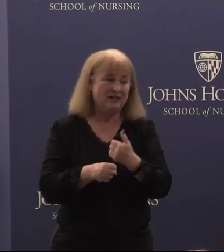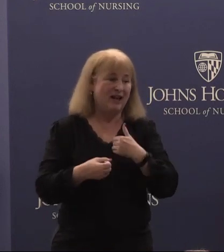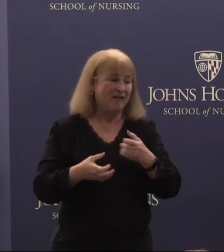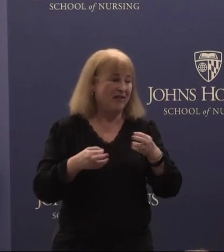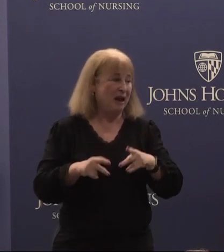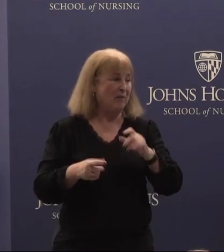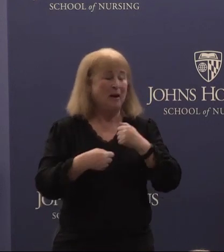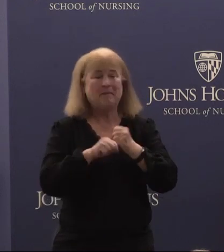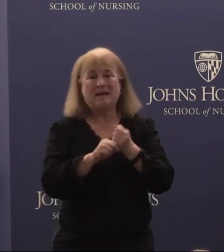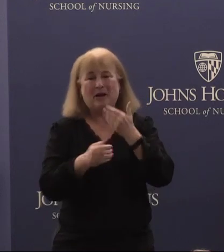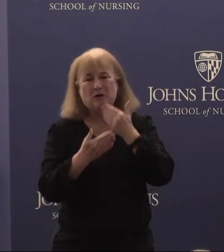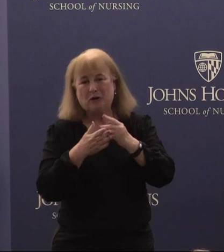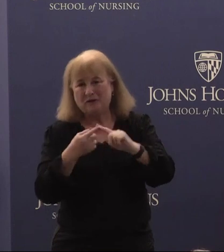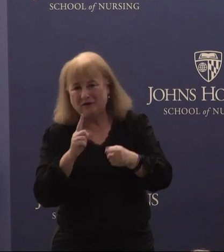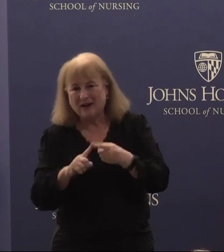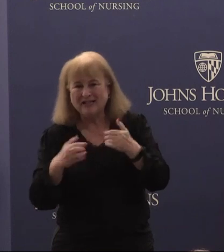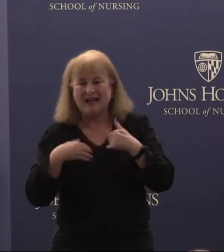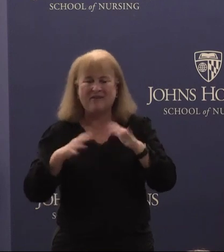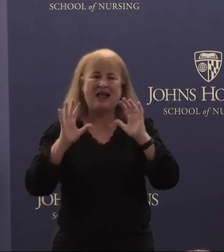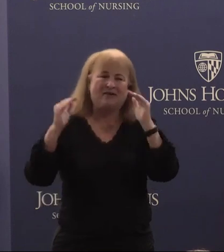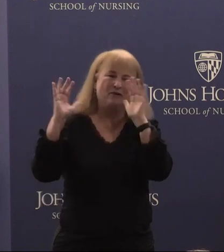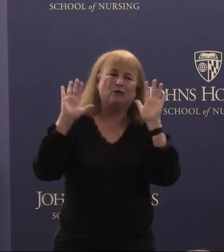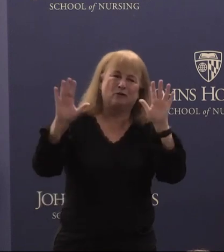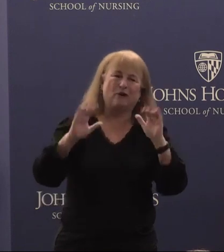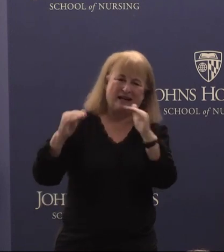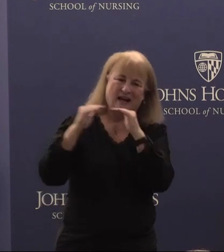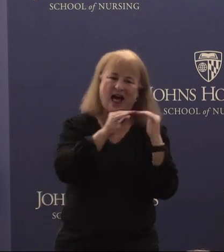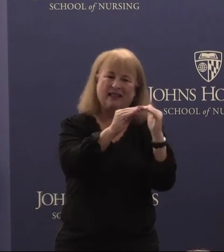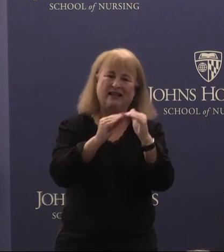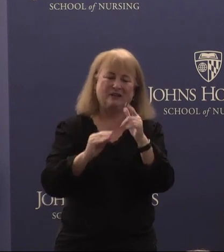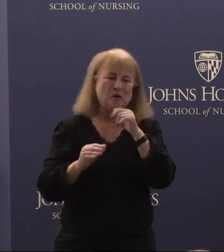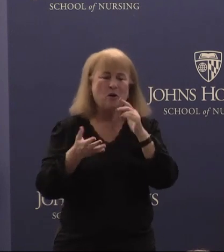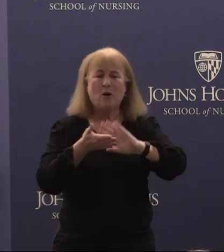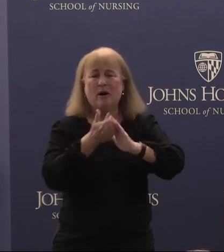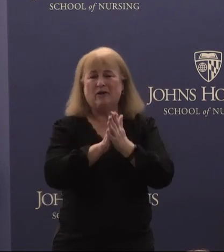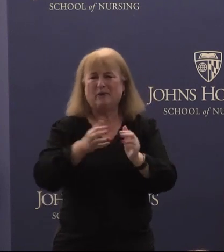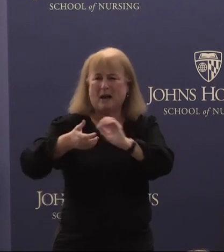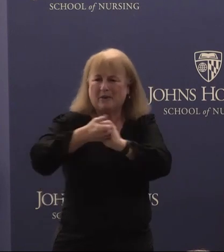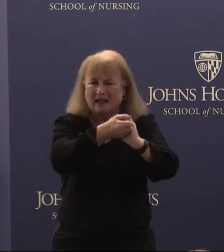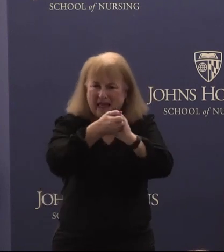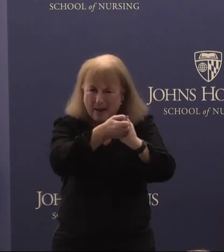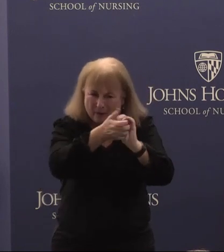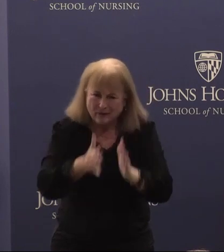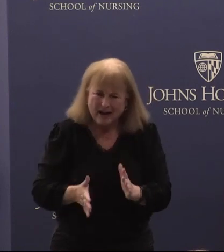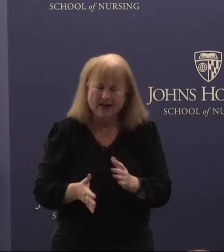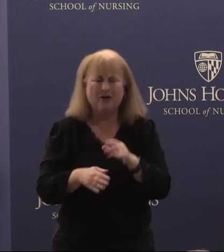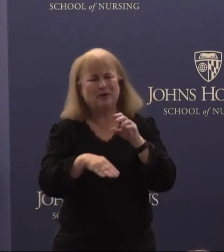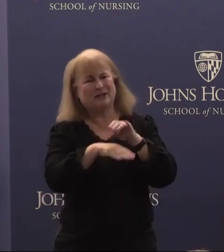of good friends and have a lot of great colleagues who've become collaborators and advisors and so